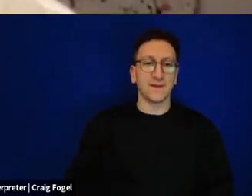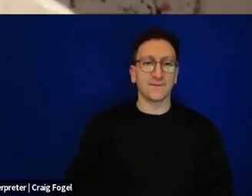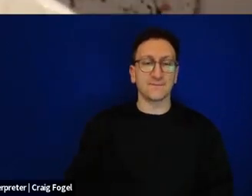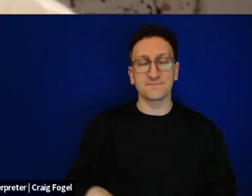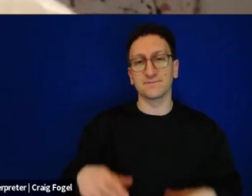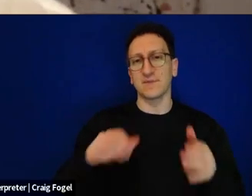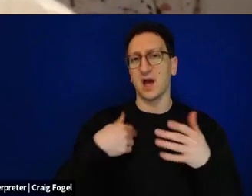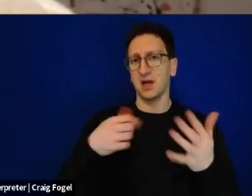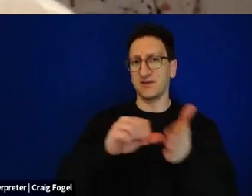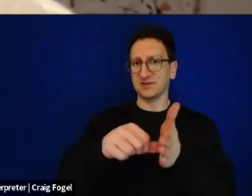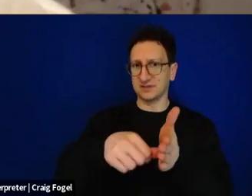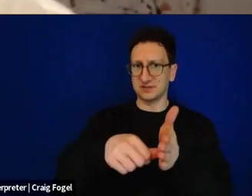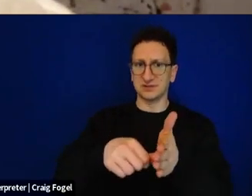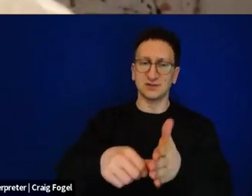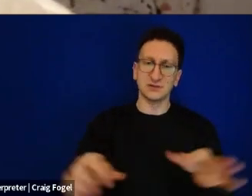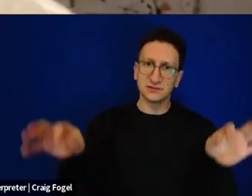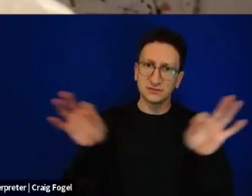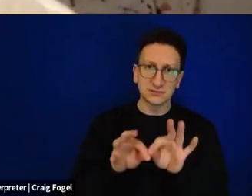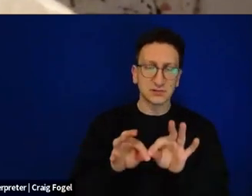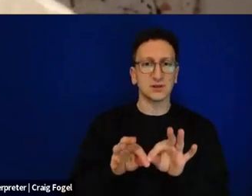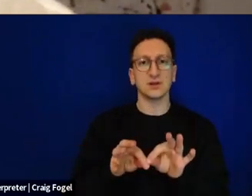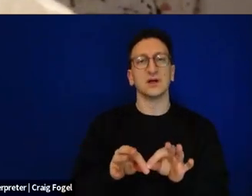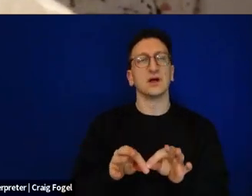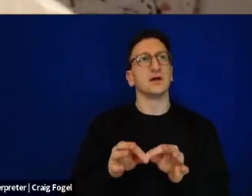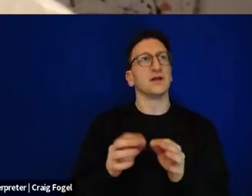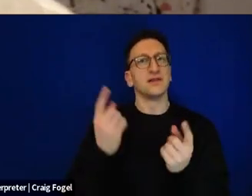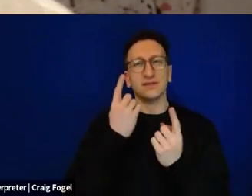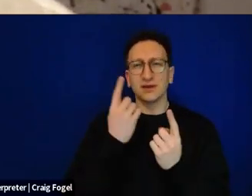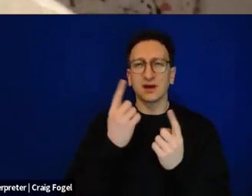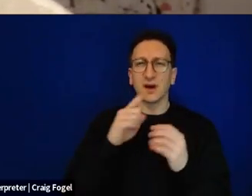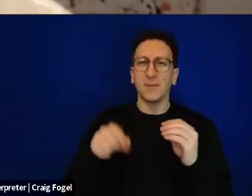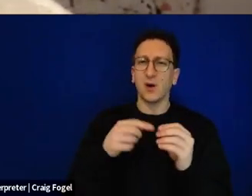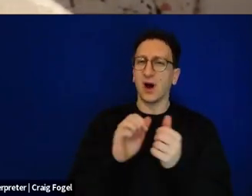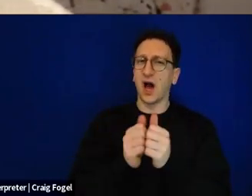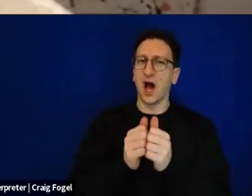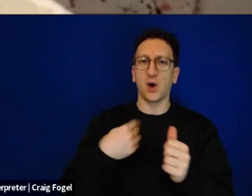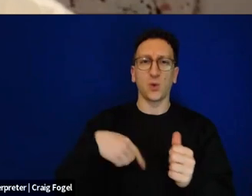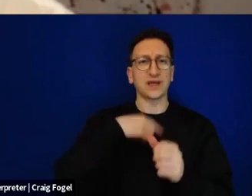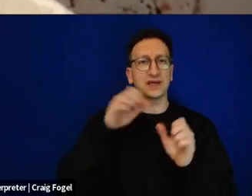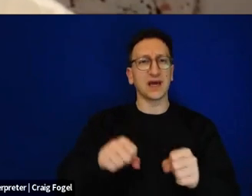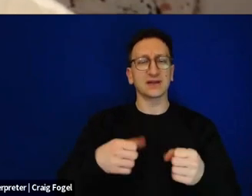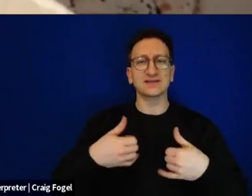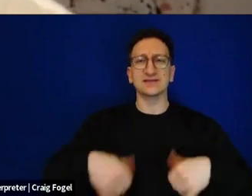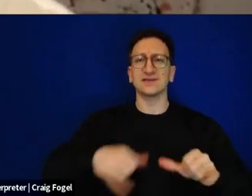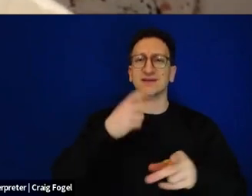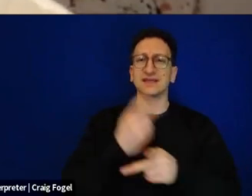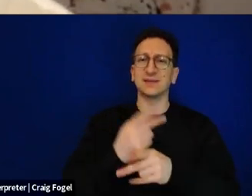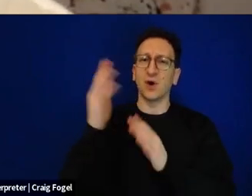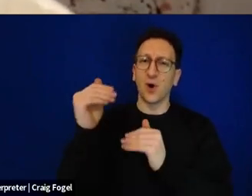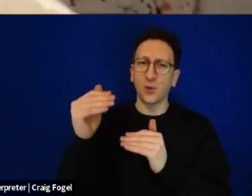b'Yerushalayim, of how we can create a sense of hope and a connection on Seder night.